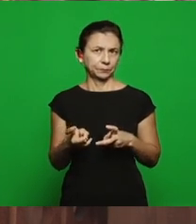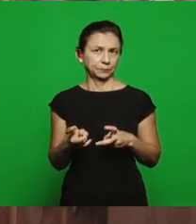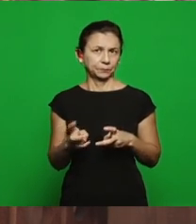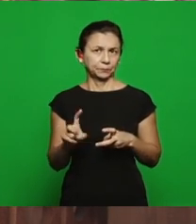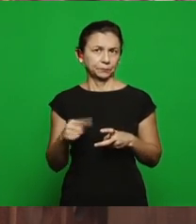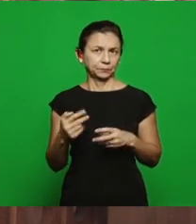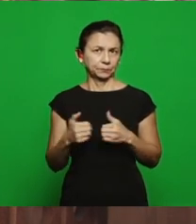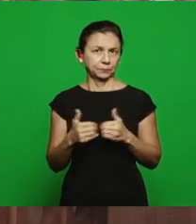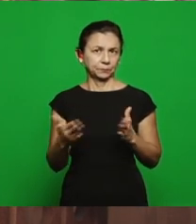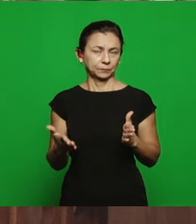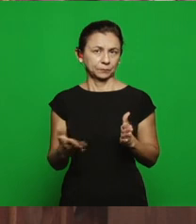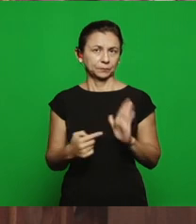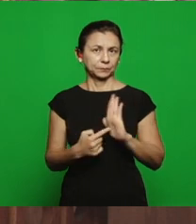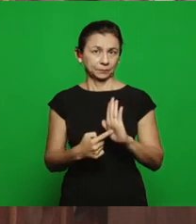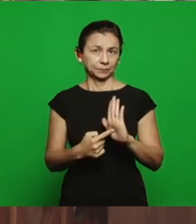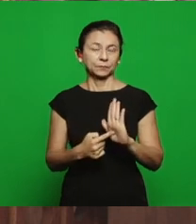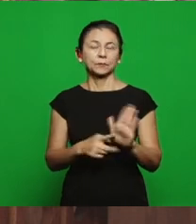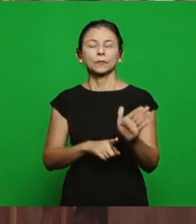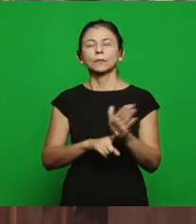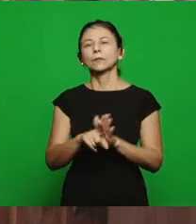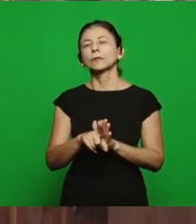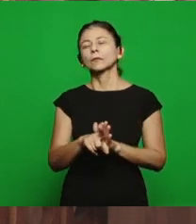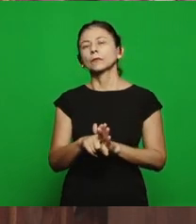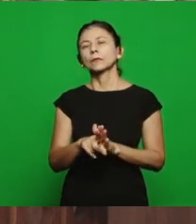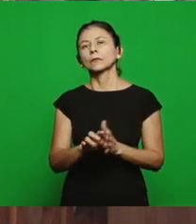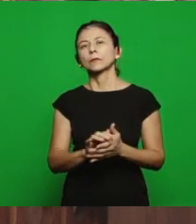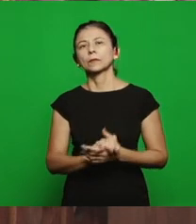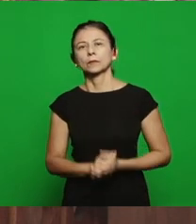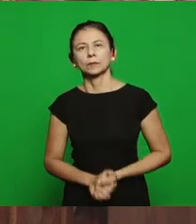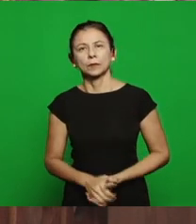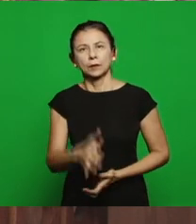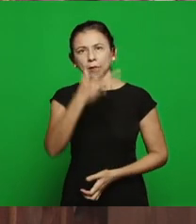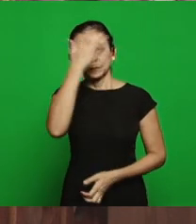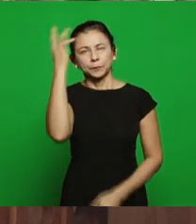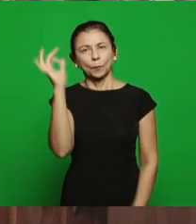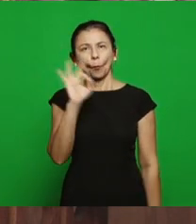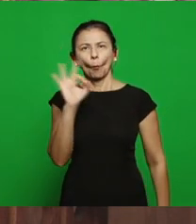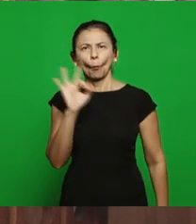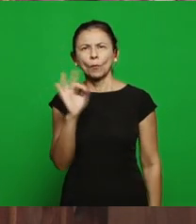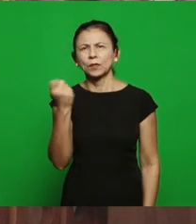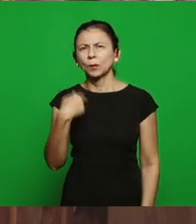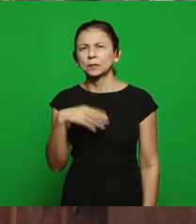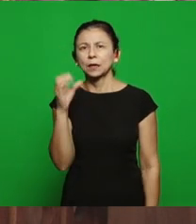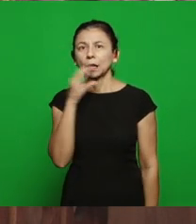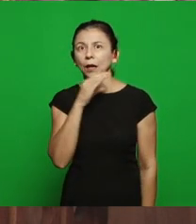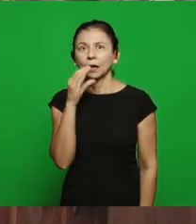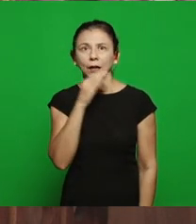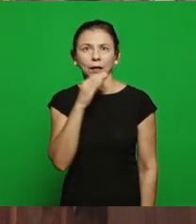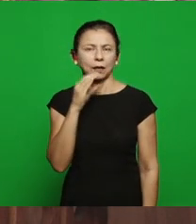the question is this: no one needs to hurry